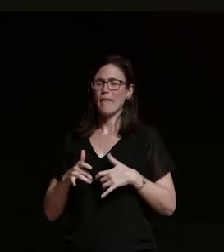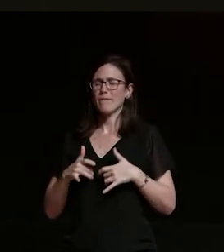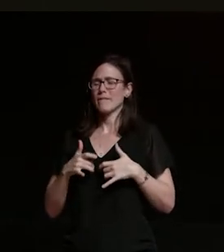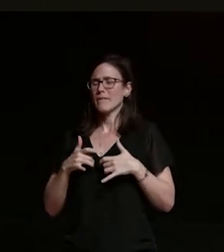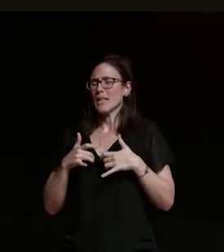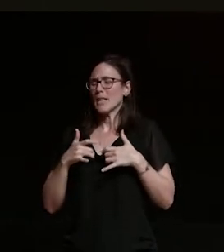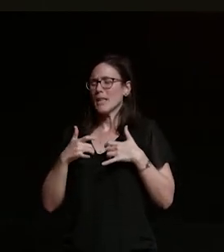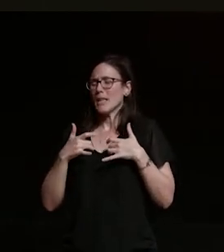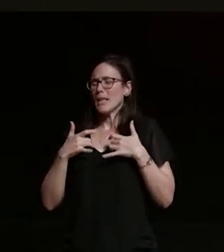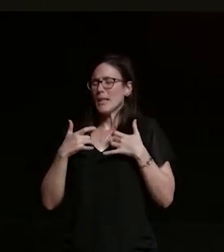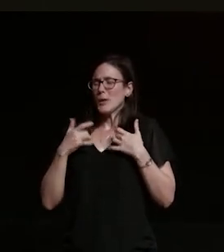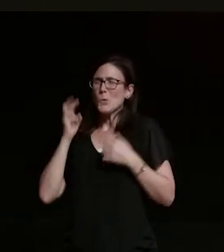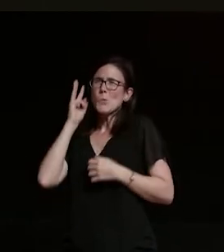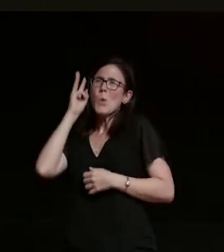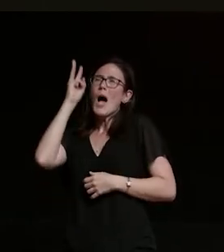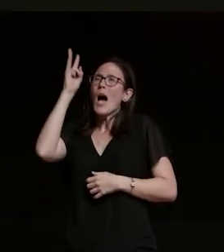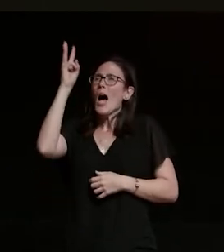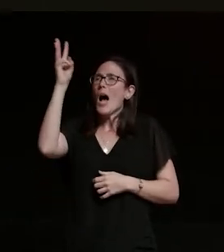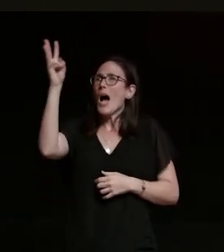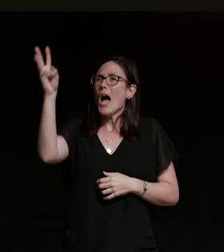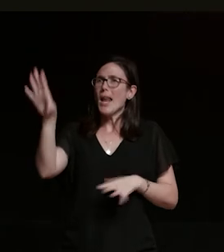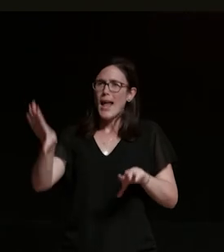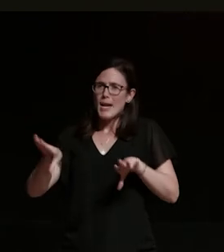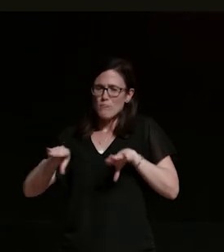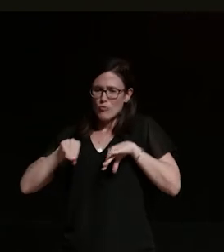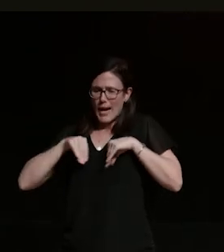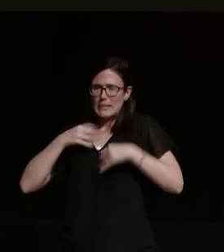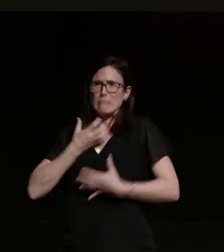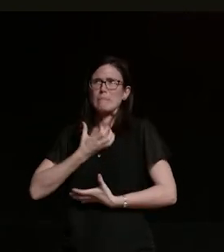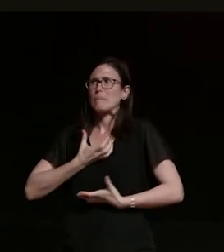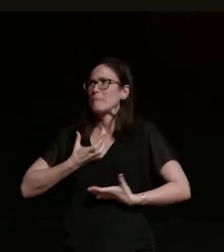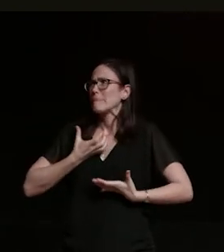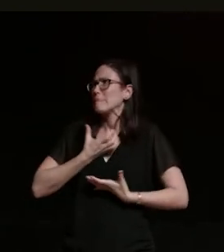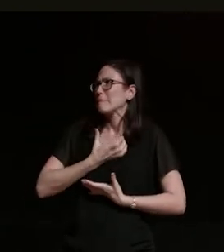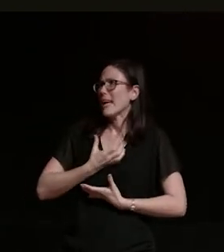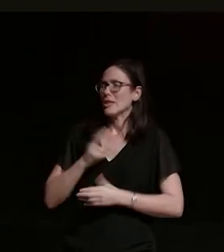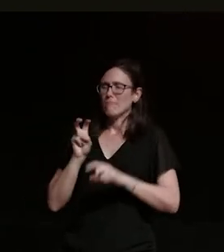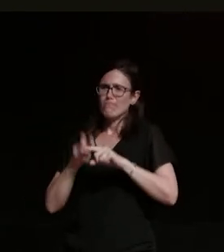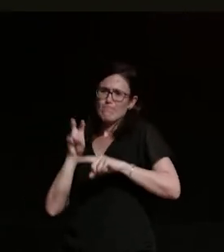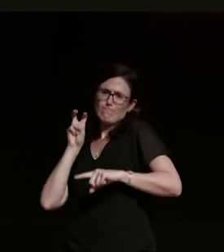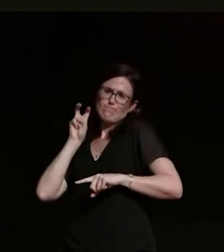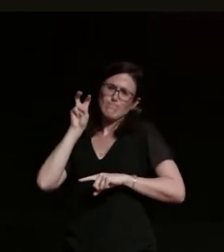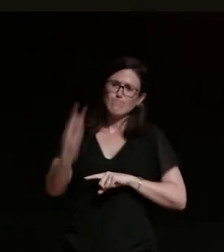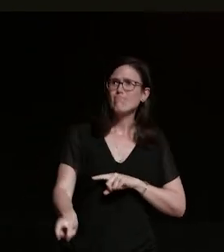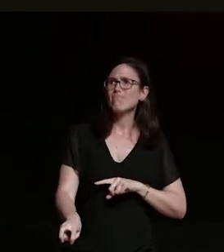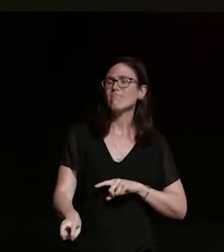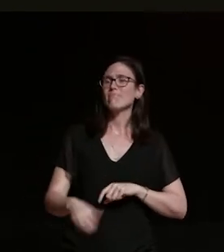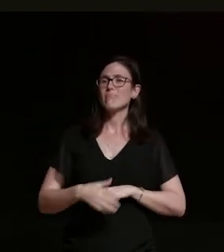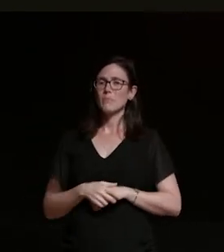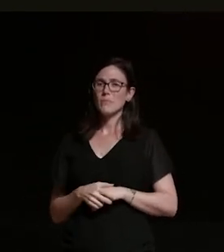it felt like to be wild and embrace discomfort and to throw yourself into it so i could feel